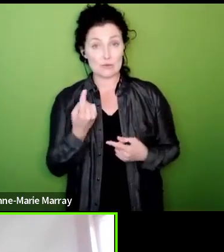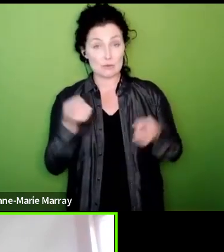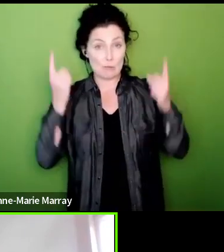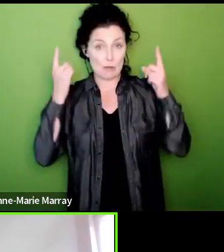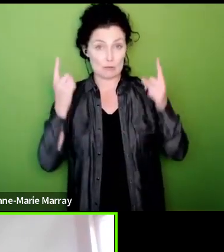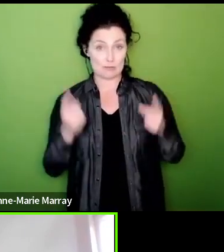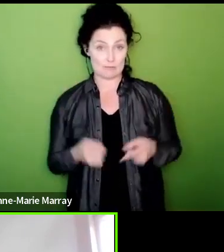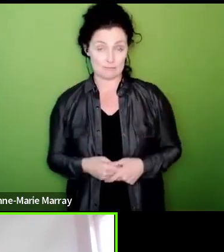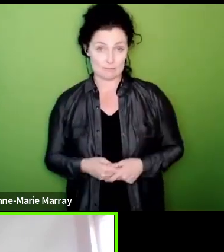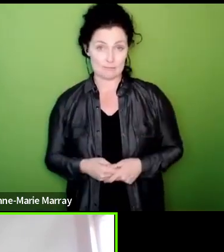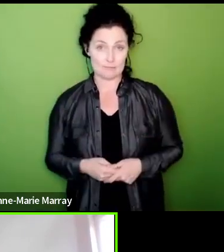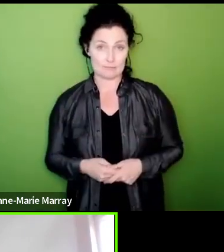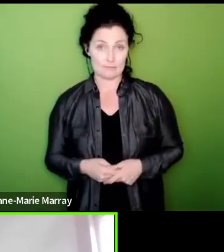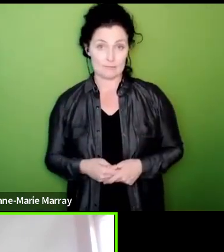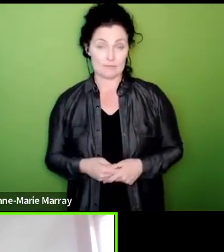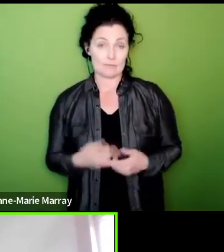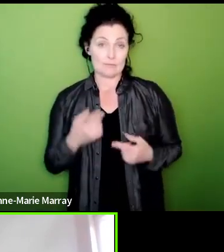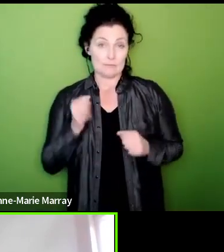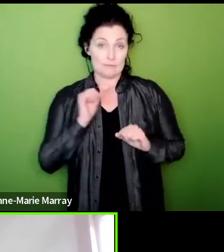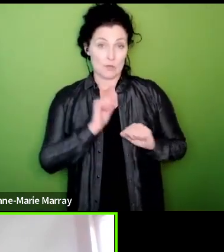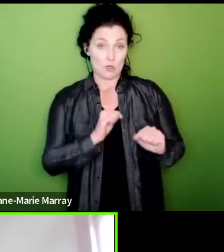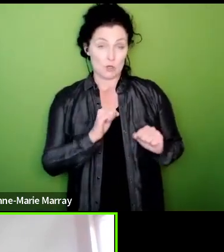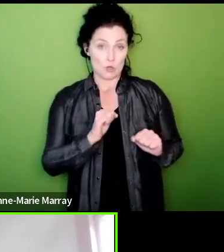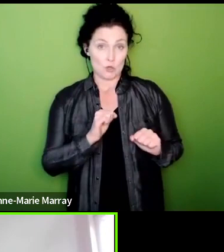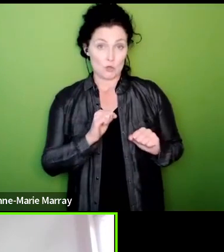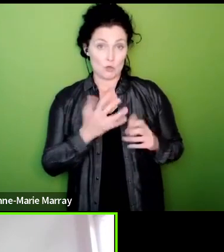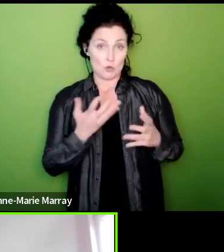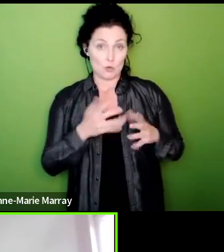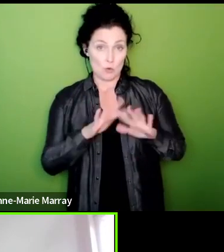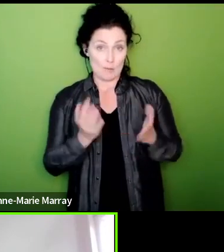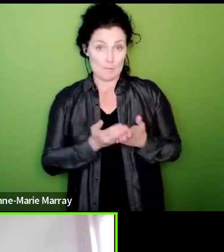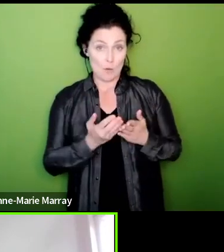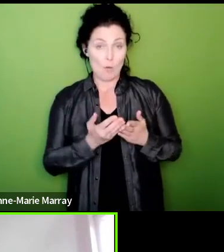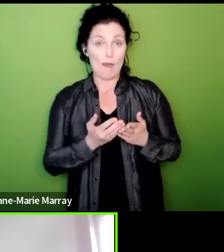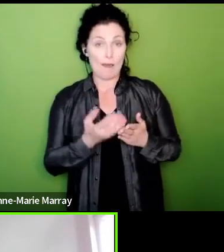employer that globally has got has gone over the line front but if if somebody's got a specific